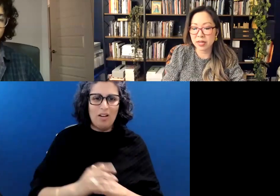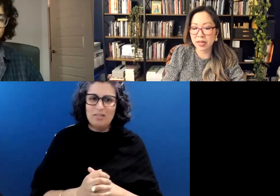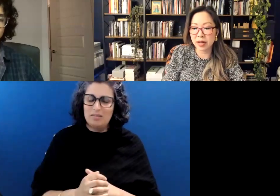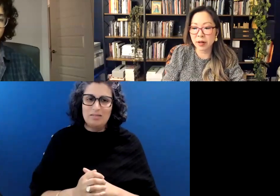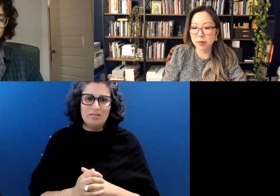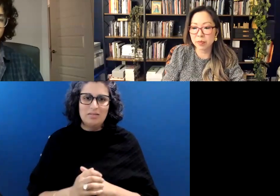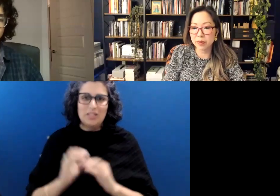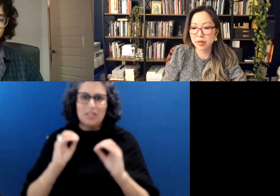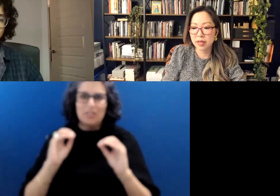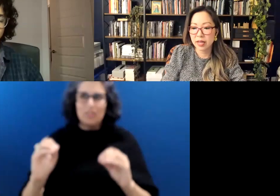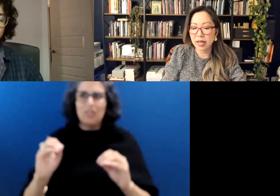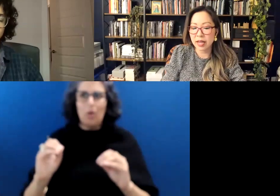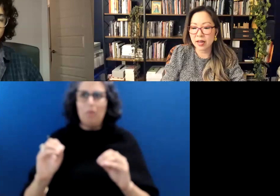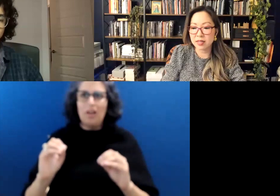getting help.